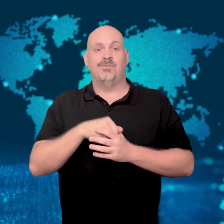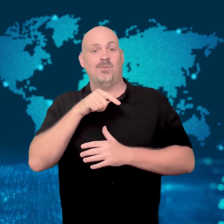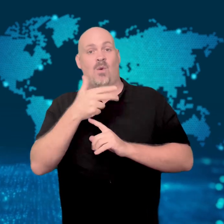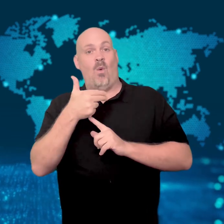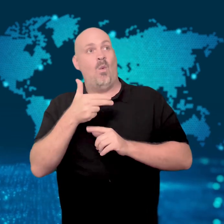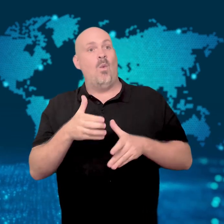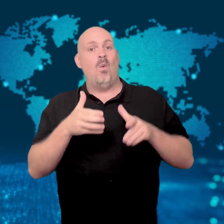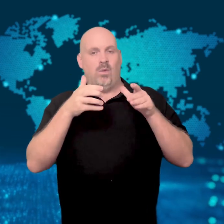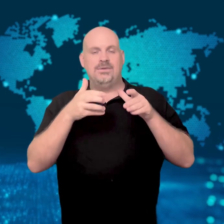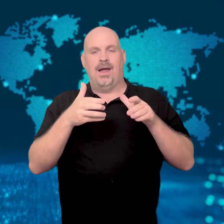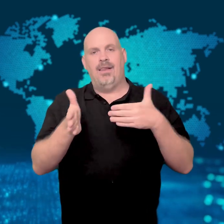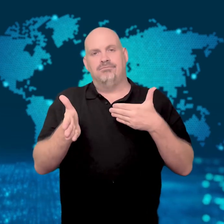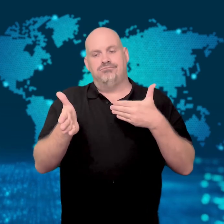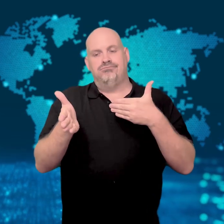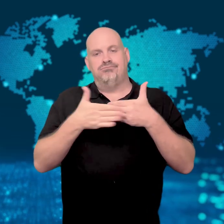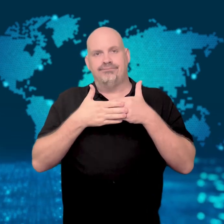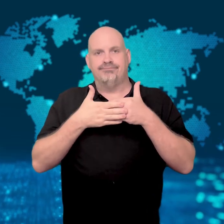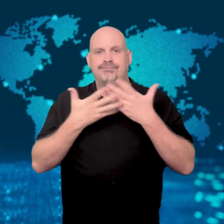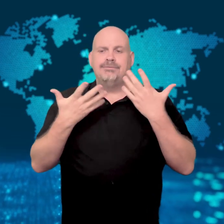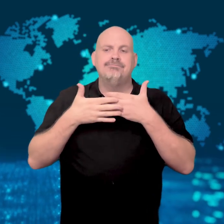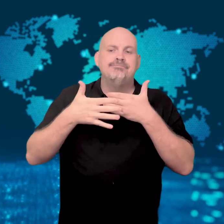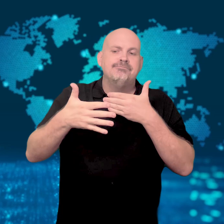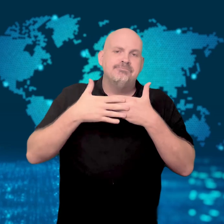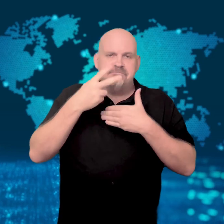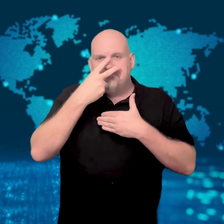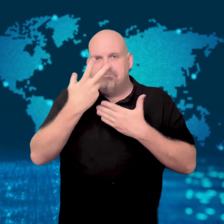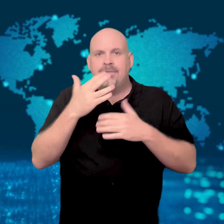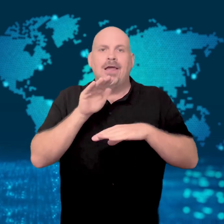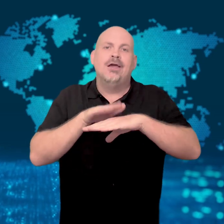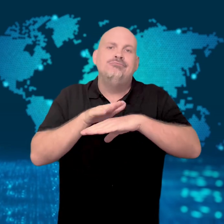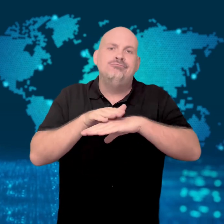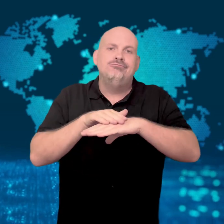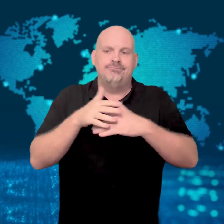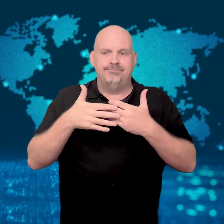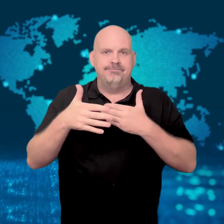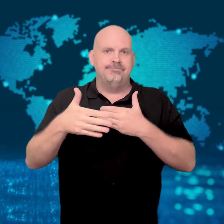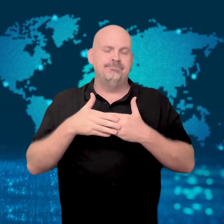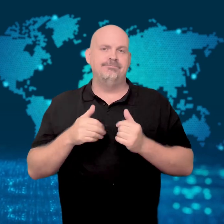The hotel will be closed until further notice.